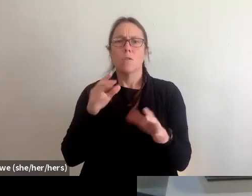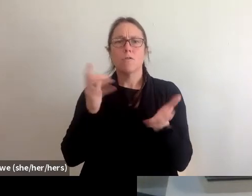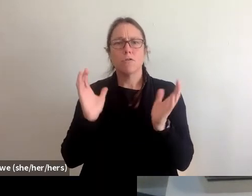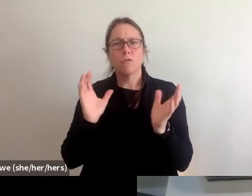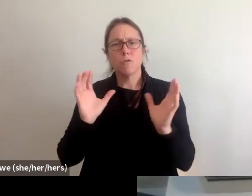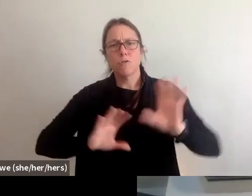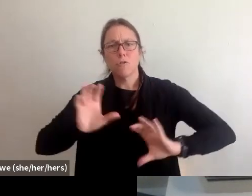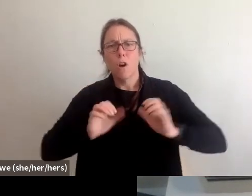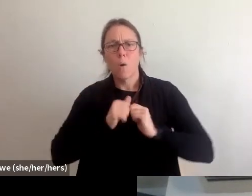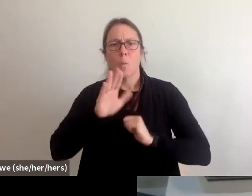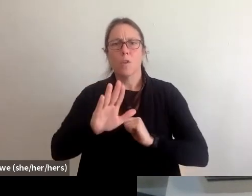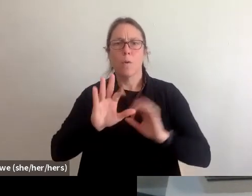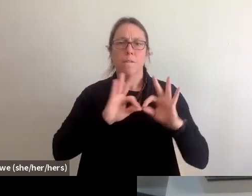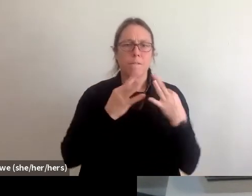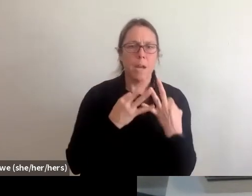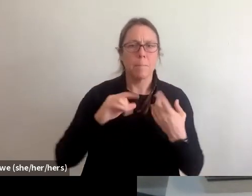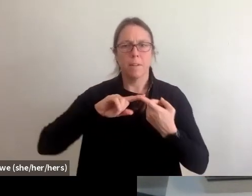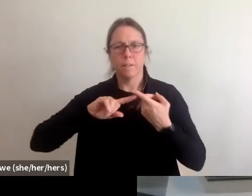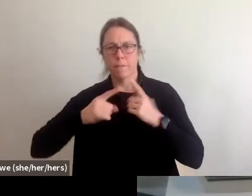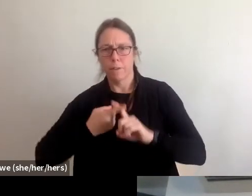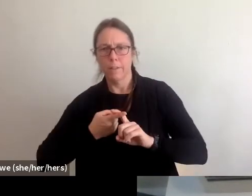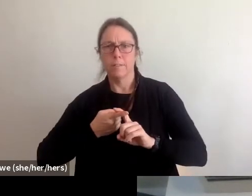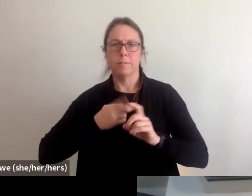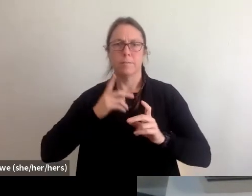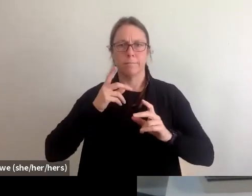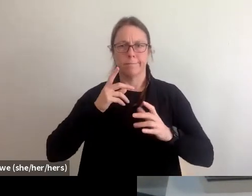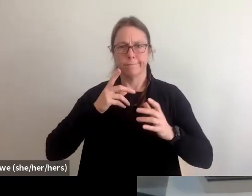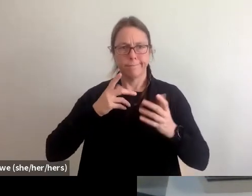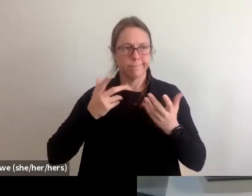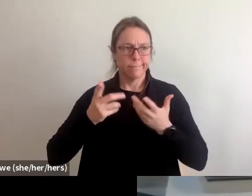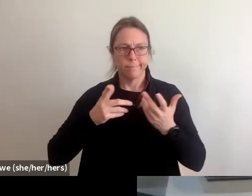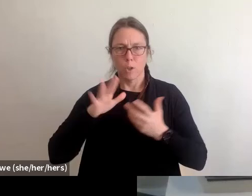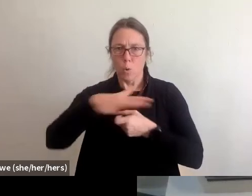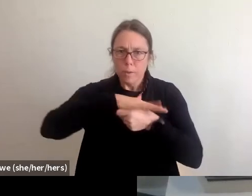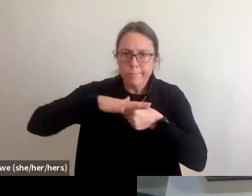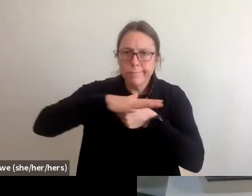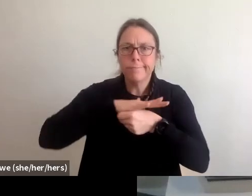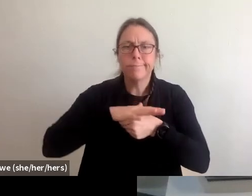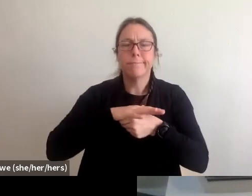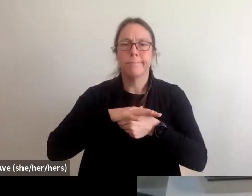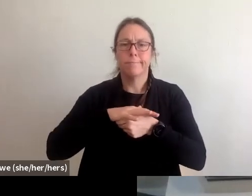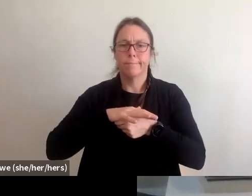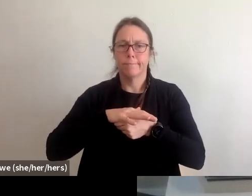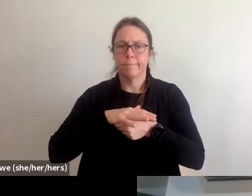or your where your family or friends, or who's in your neighborhood that kind of has it together